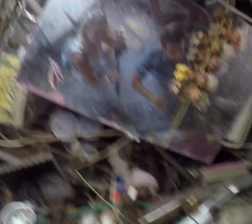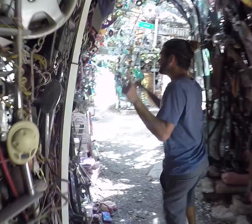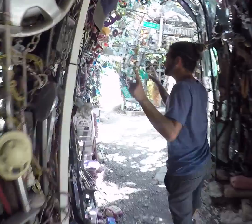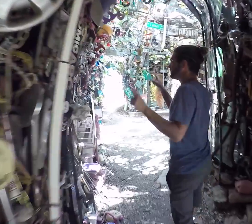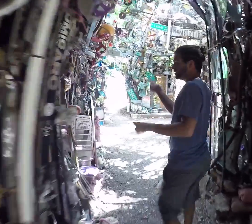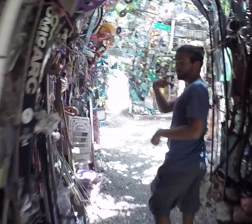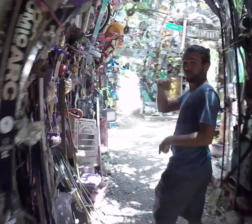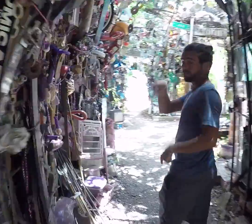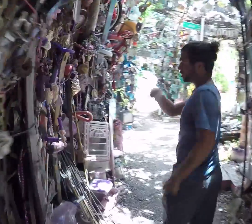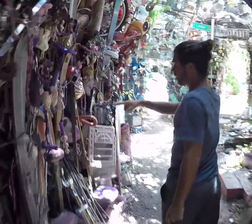You'll see purple color.